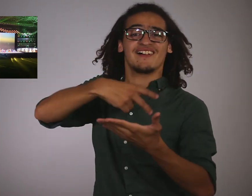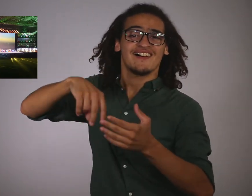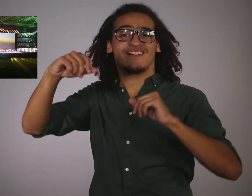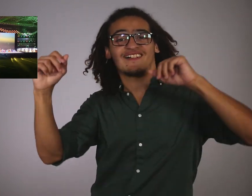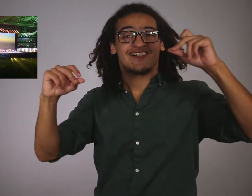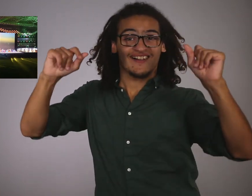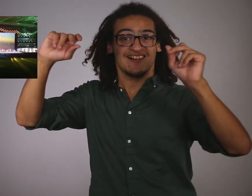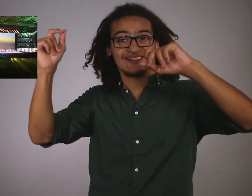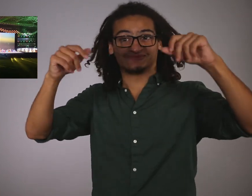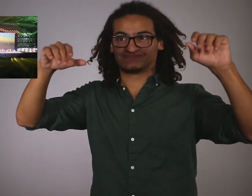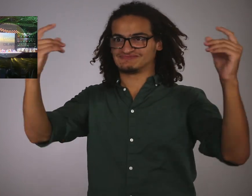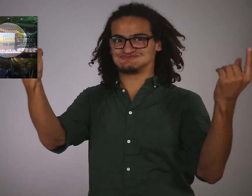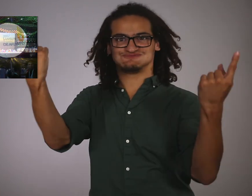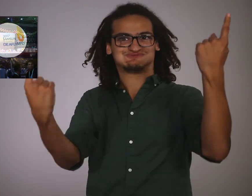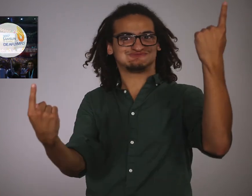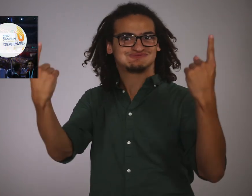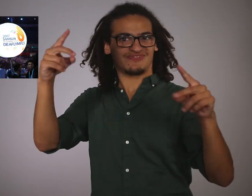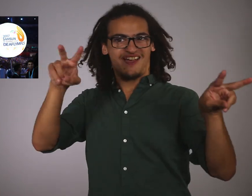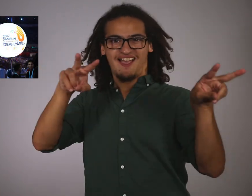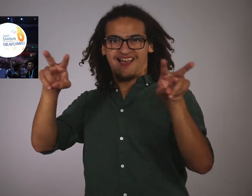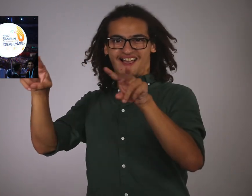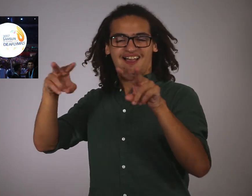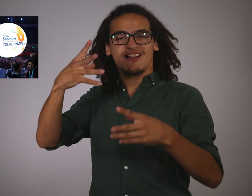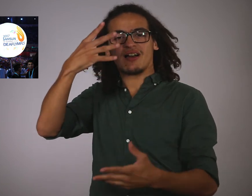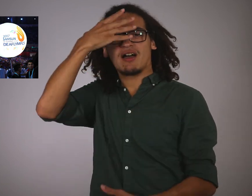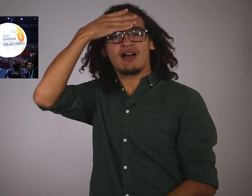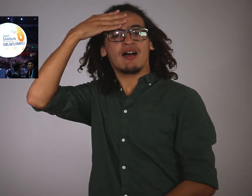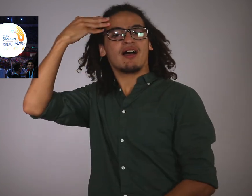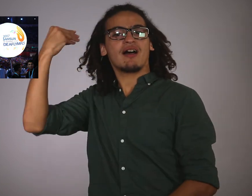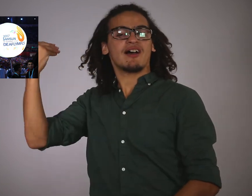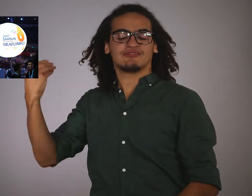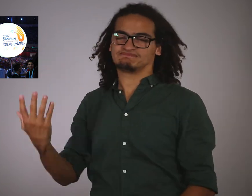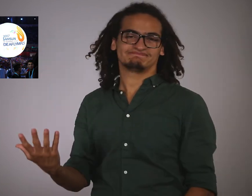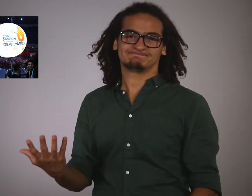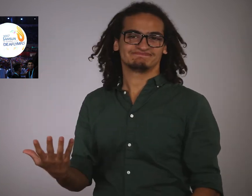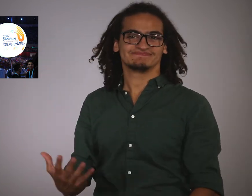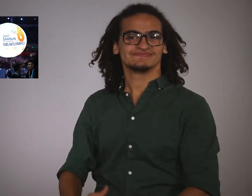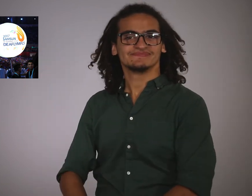professional performers gave a dance performance you cannot forget.